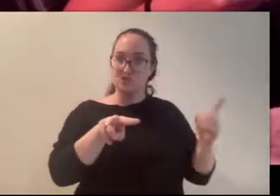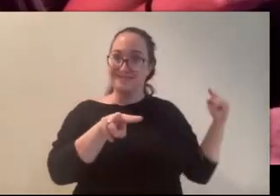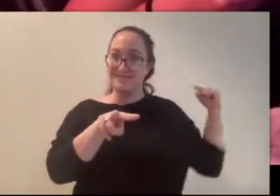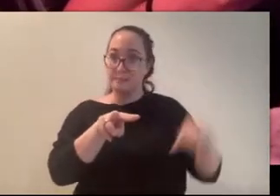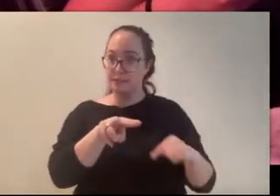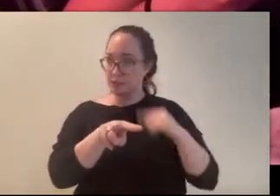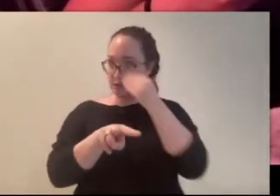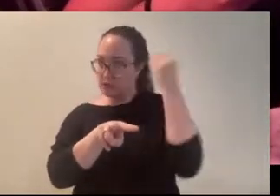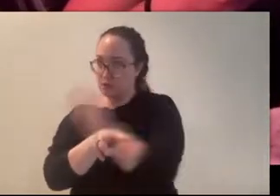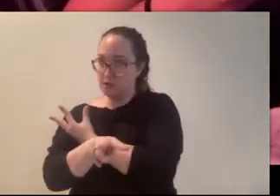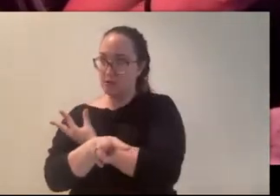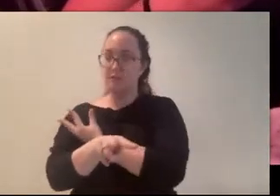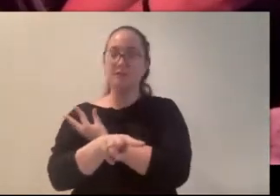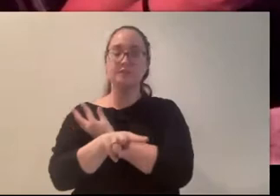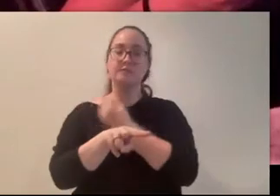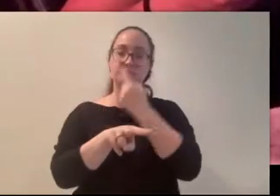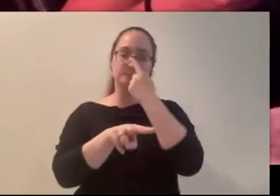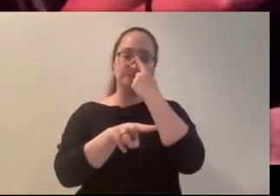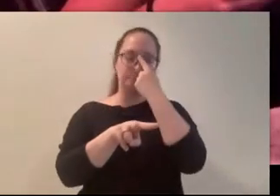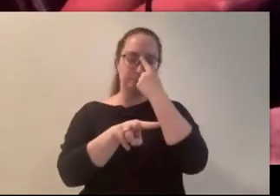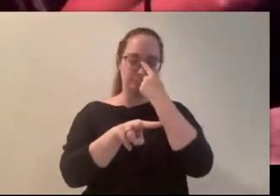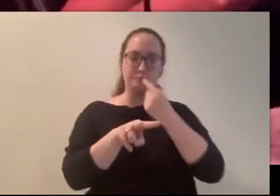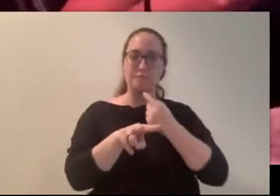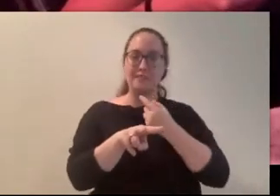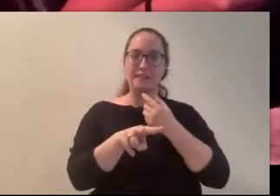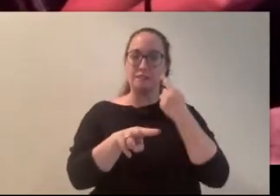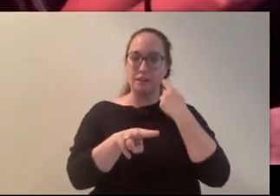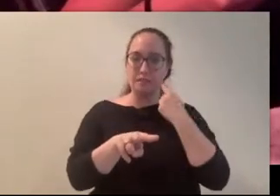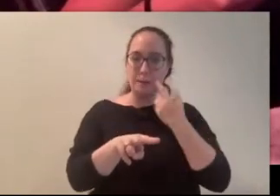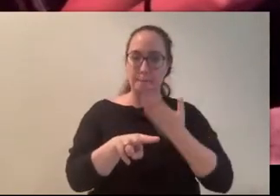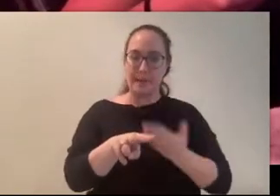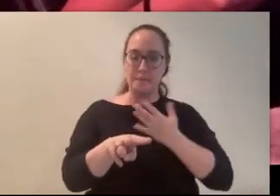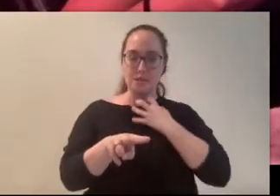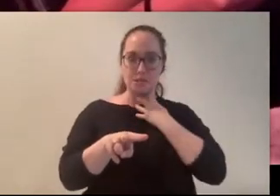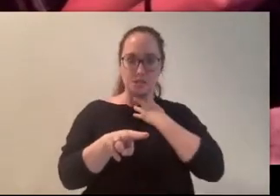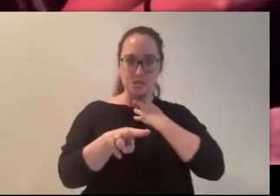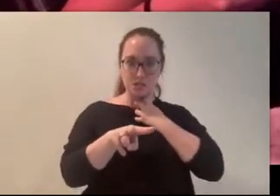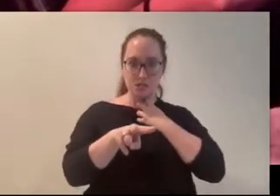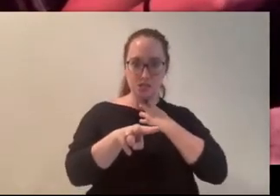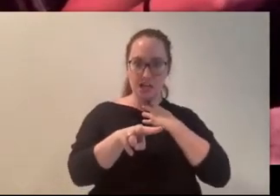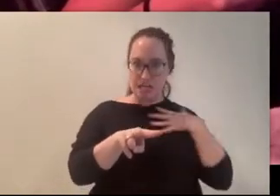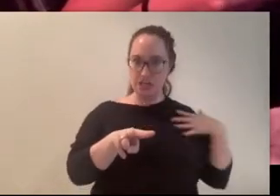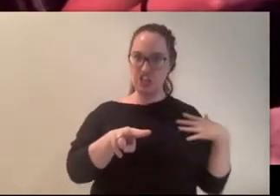There must have been something in my voice, a tightness that only true terror could cause, that